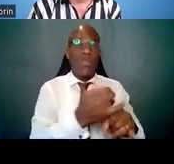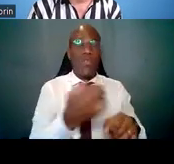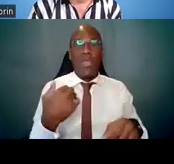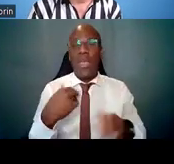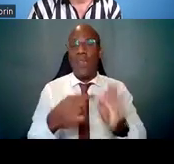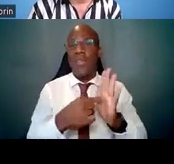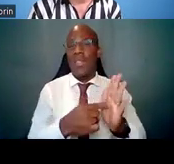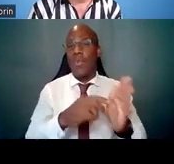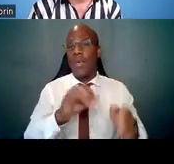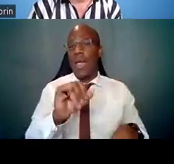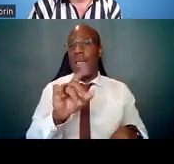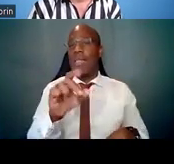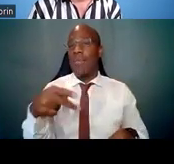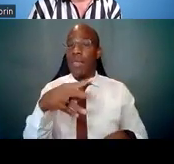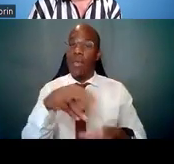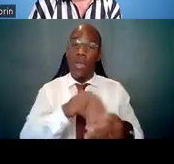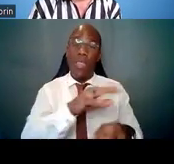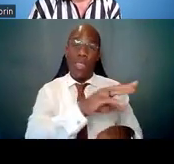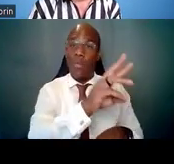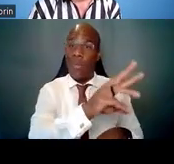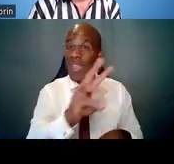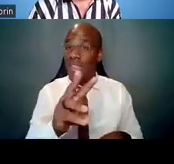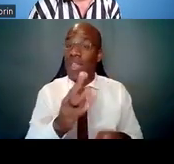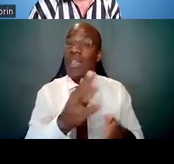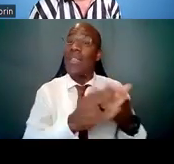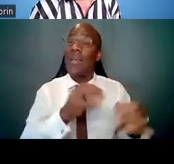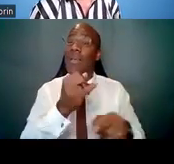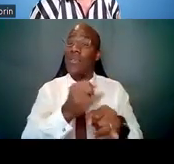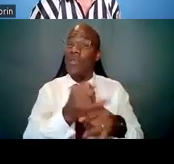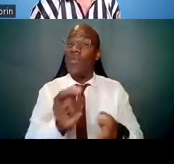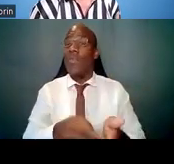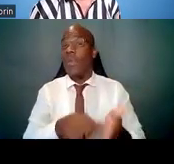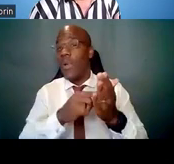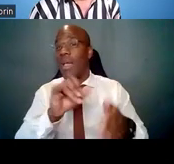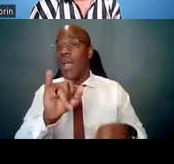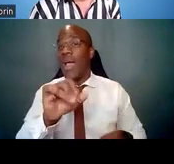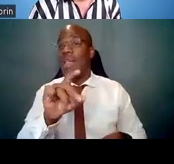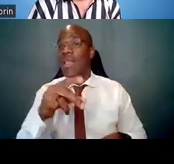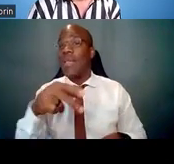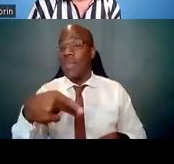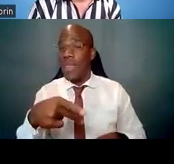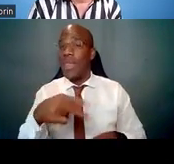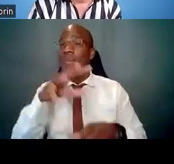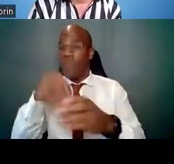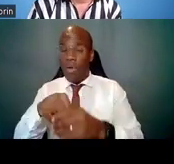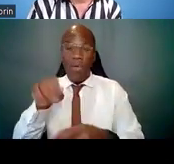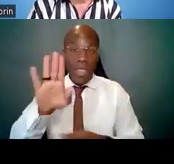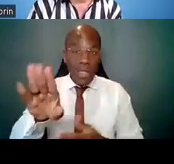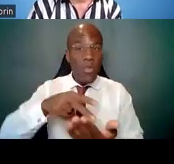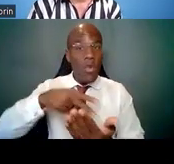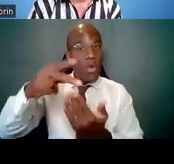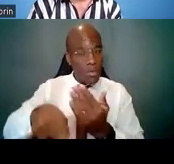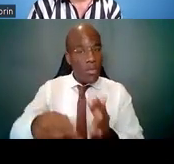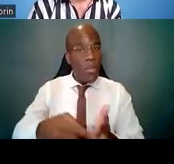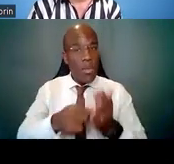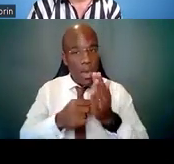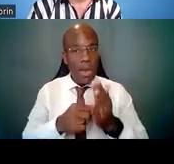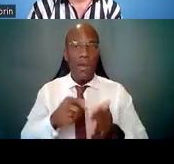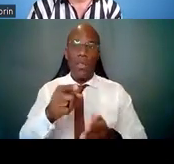Some institutions even require IDPs as part of their programs. But again, you can always Google the term,